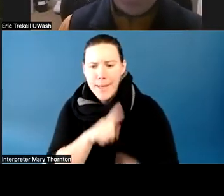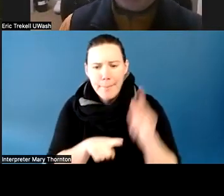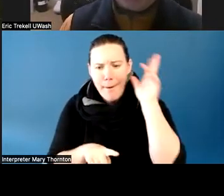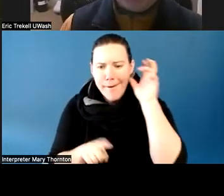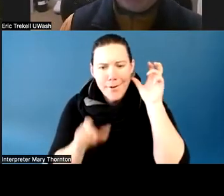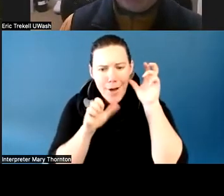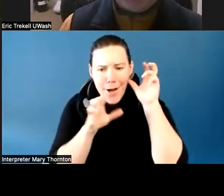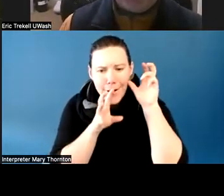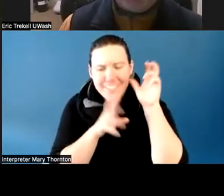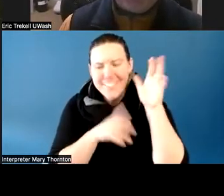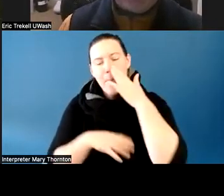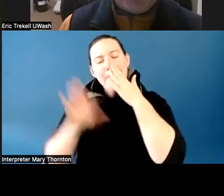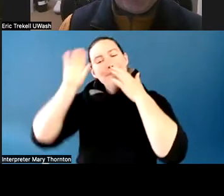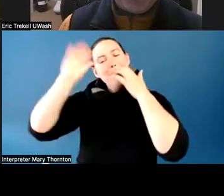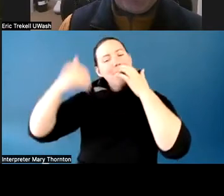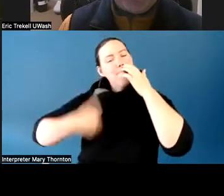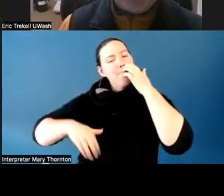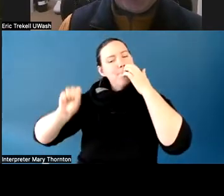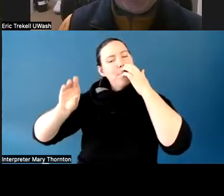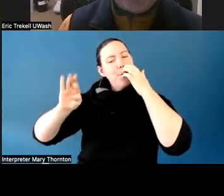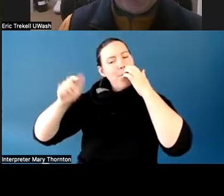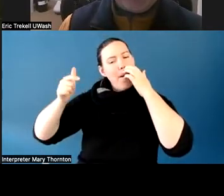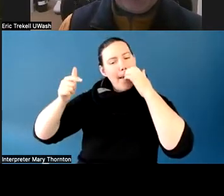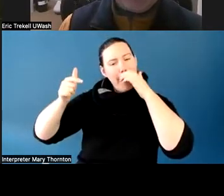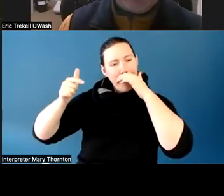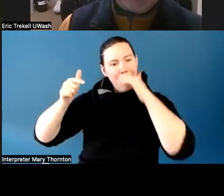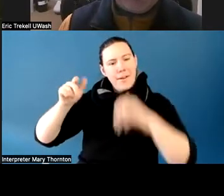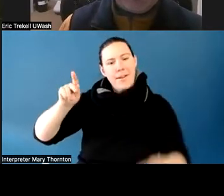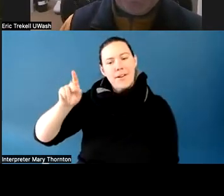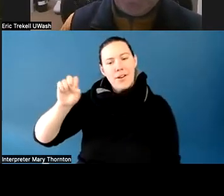I'm the director for Services for Students with Disabilities at Edmonds College.